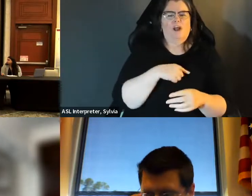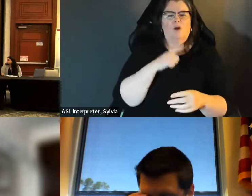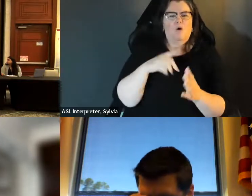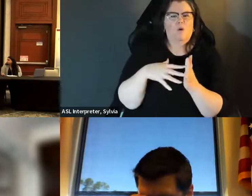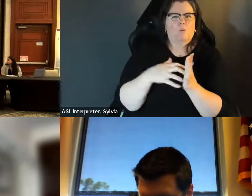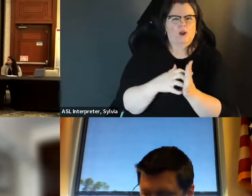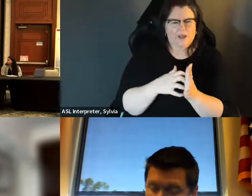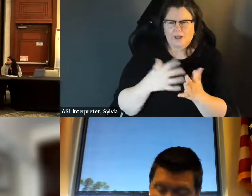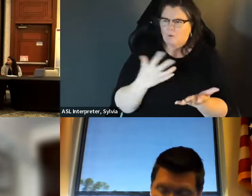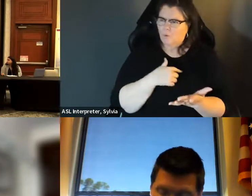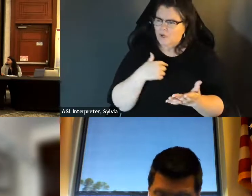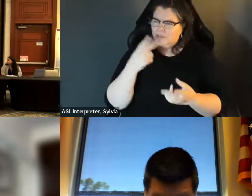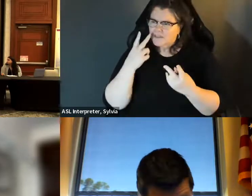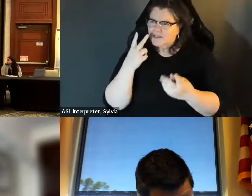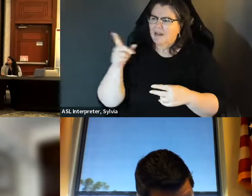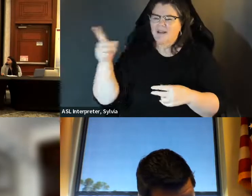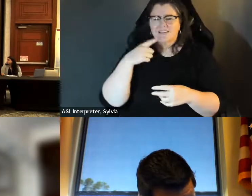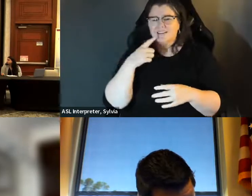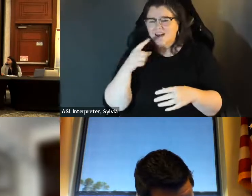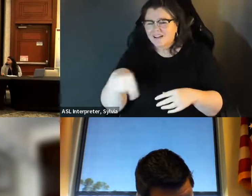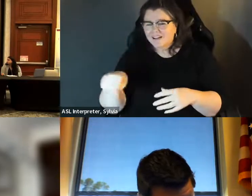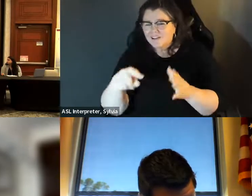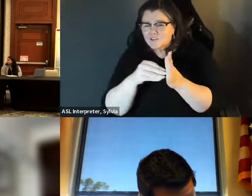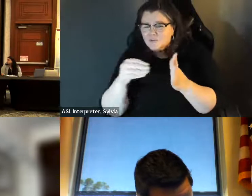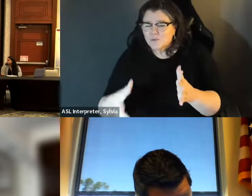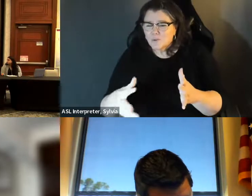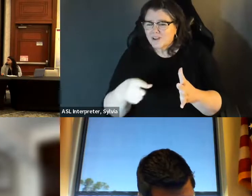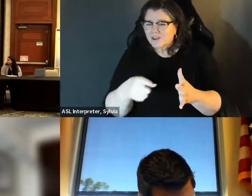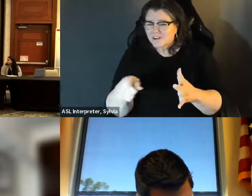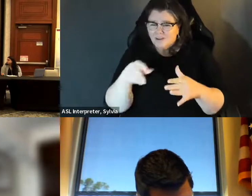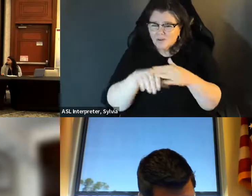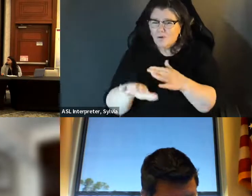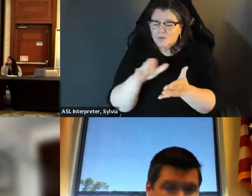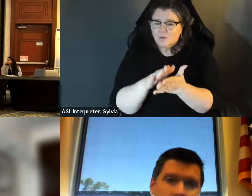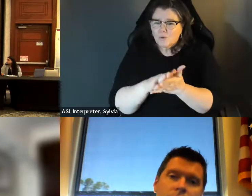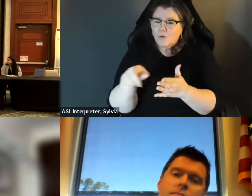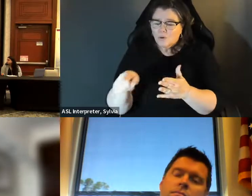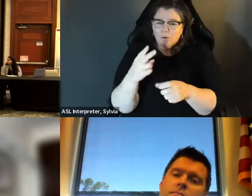their masks off, regardless of whether or not it put them at greater risk or loved ones with, you know, compromised